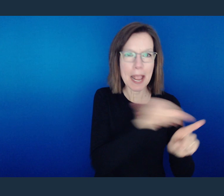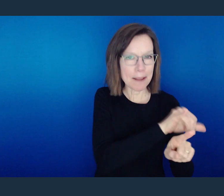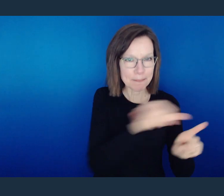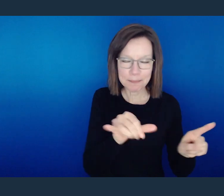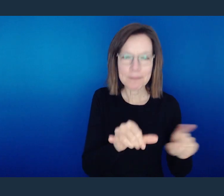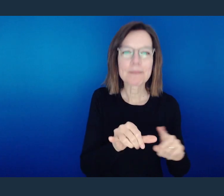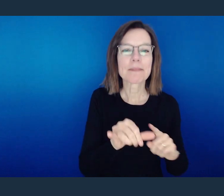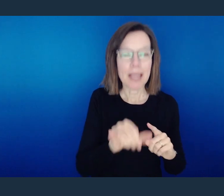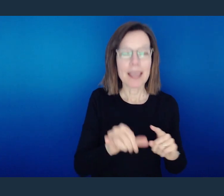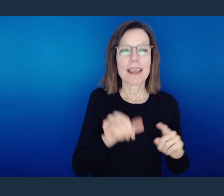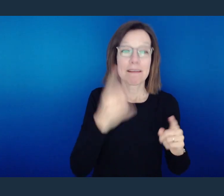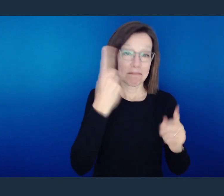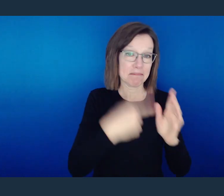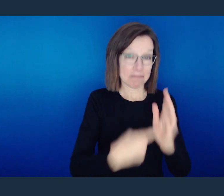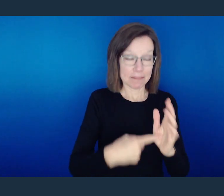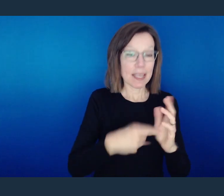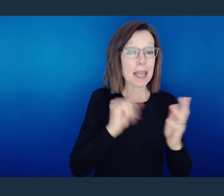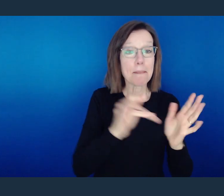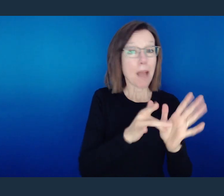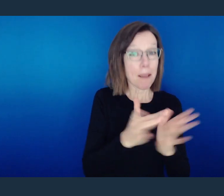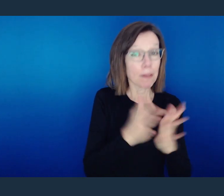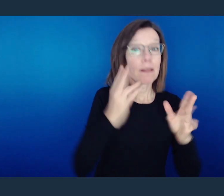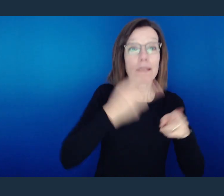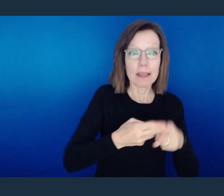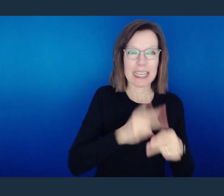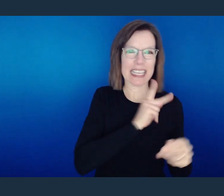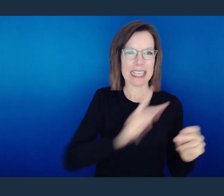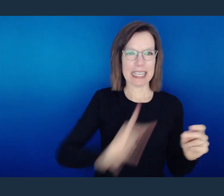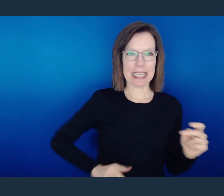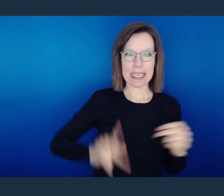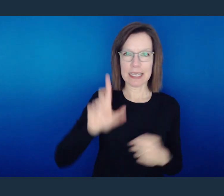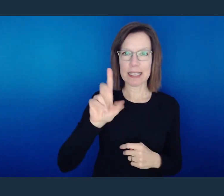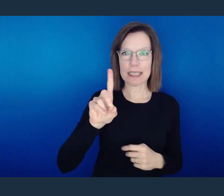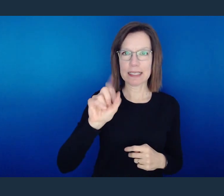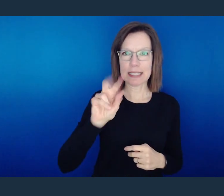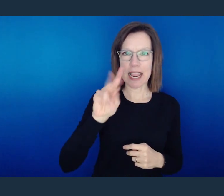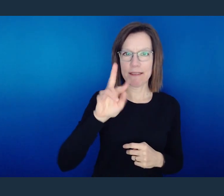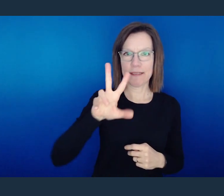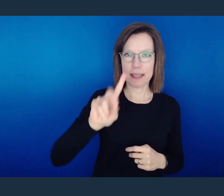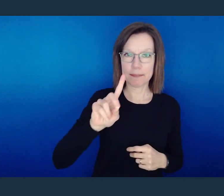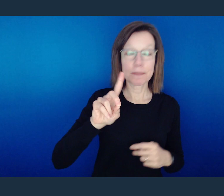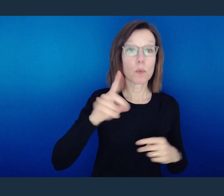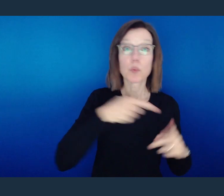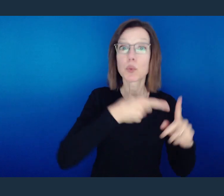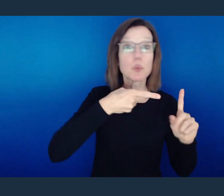You see, one of our key figures in the Bible is King David, and King David at one point